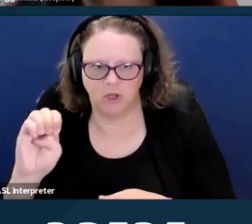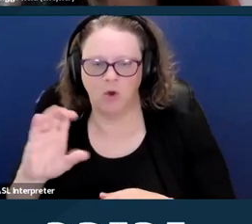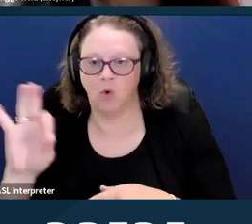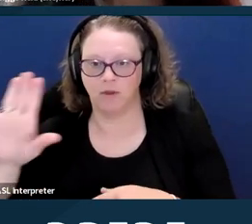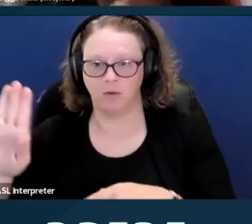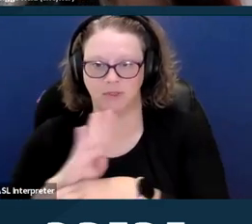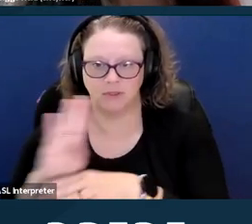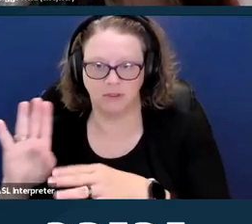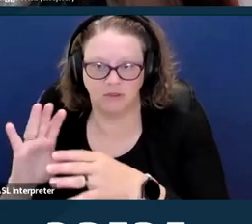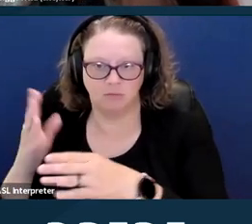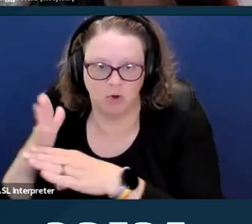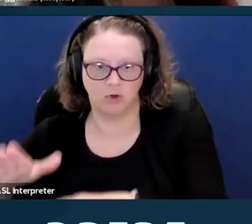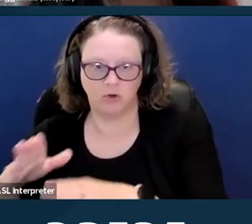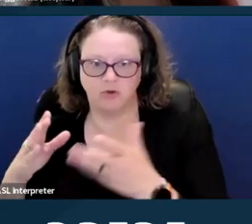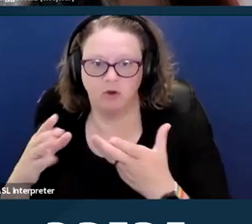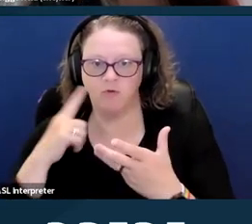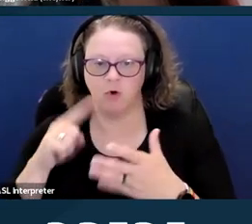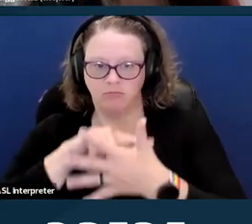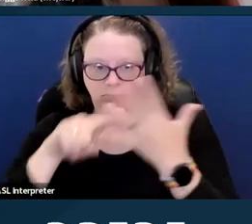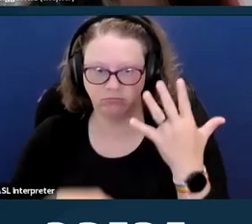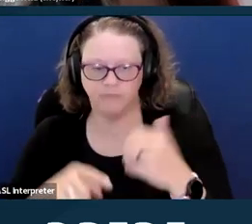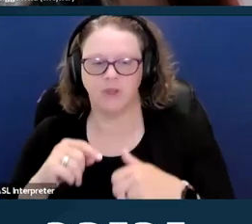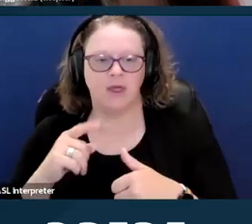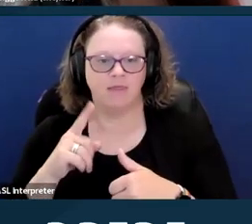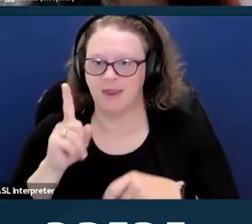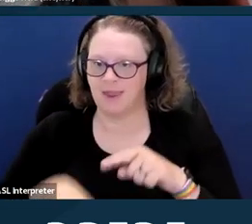So these covered entities cannot provide